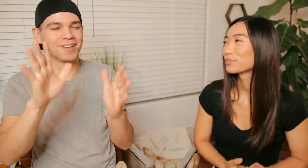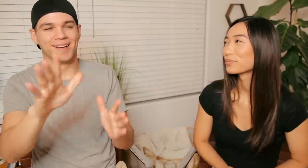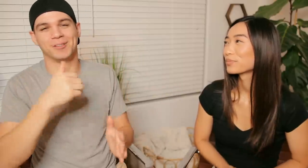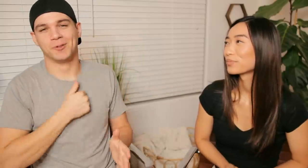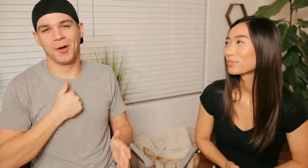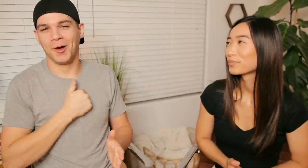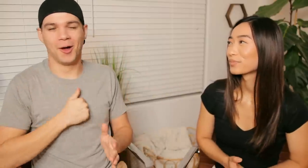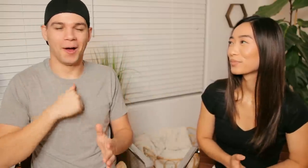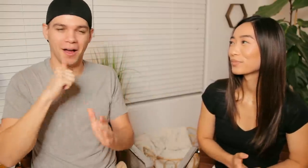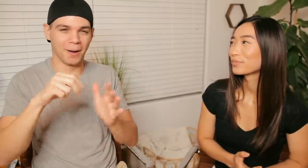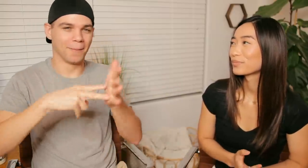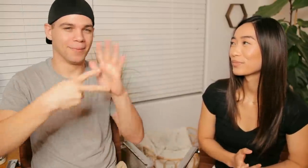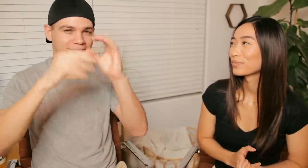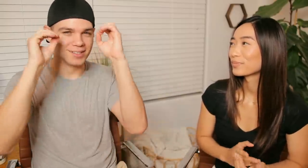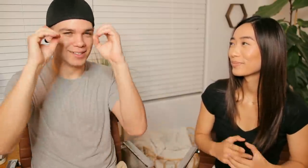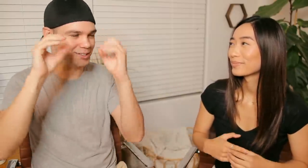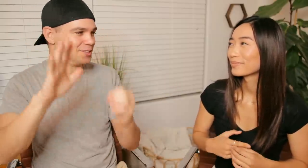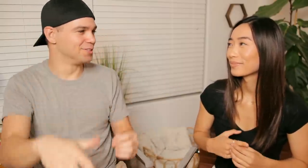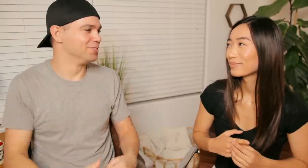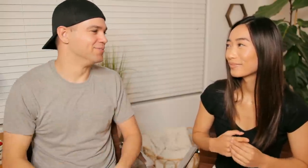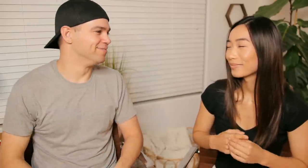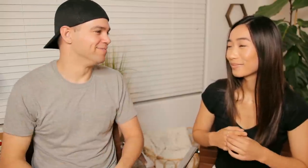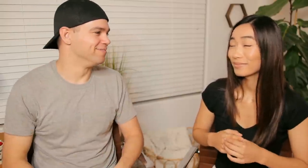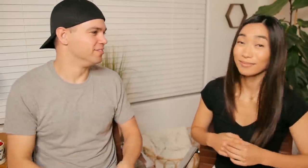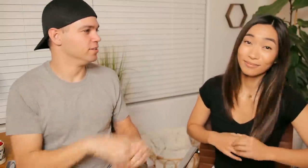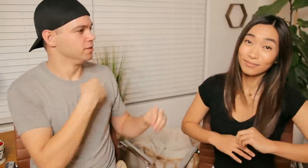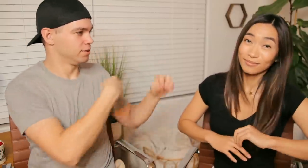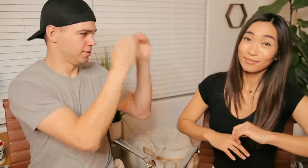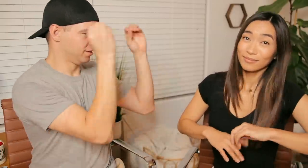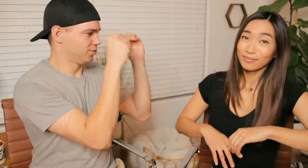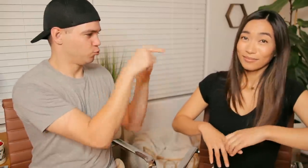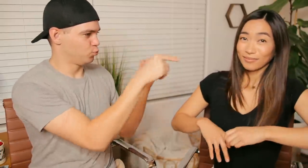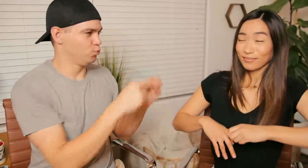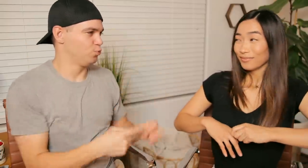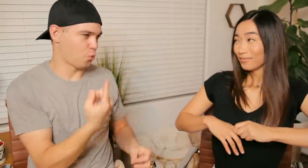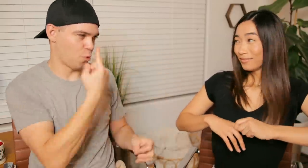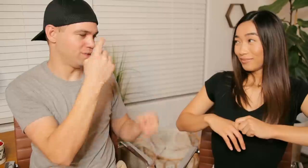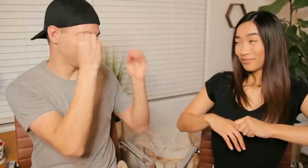Sorry I don't mean to teach lol R: I only teach you.